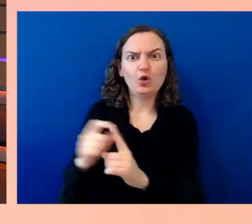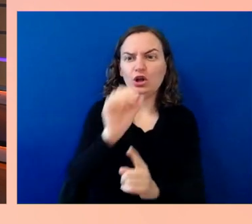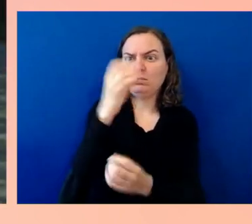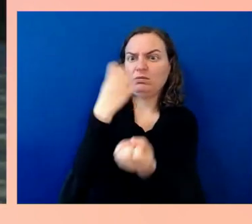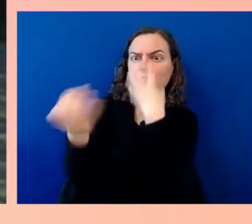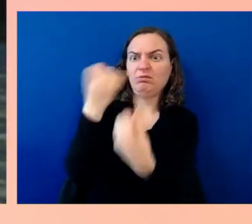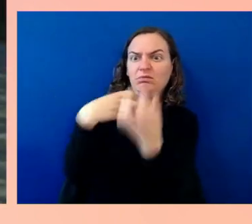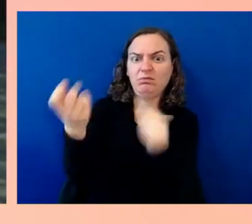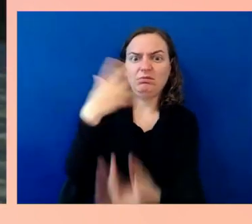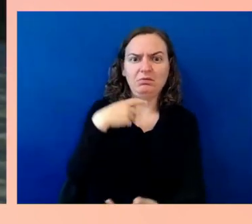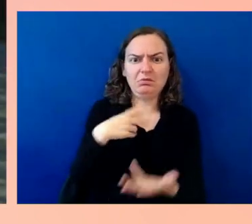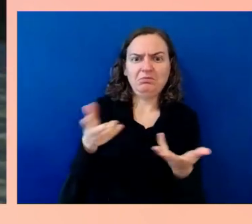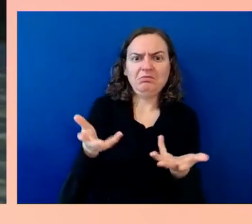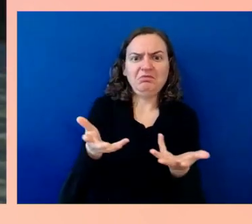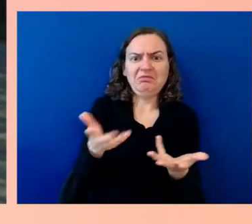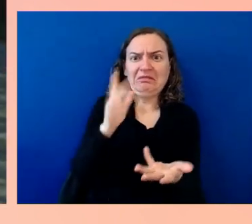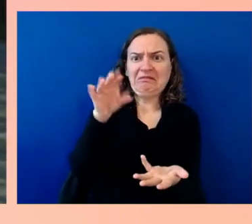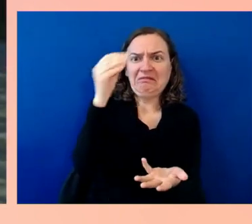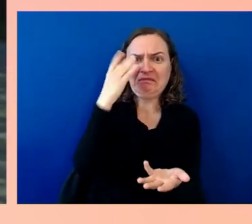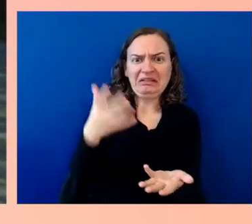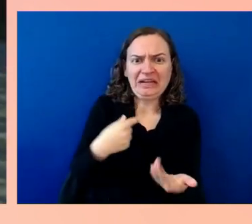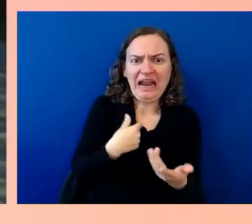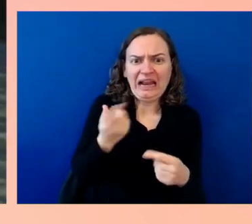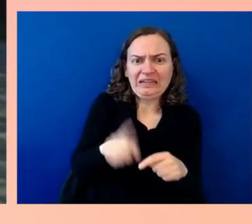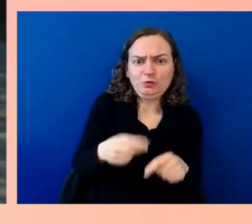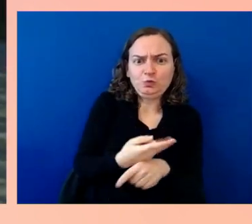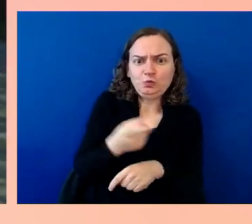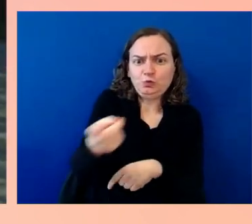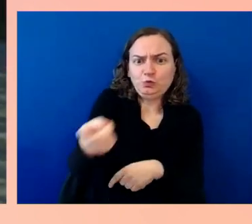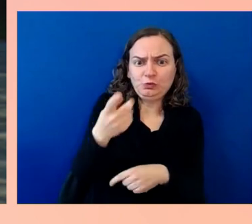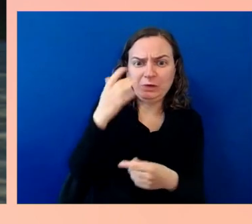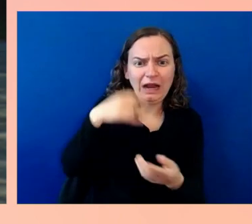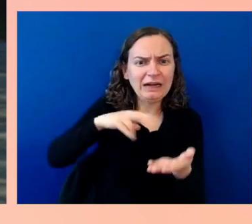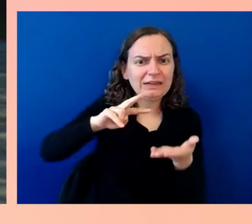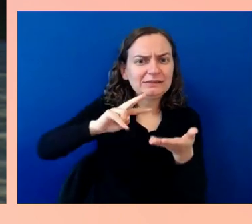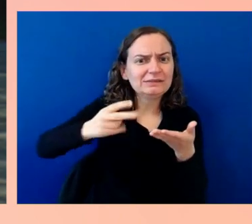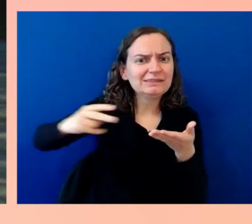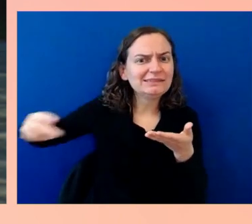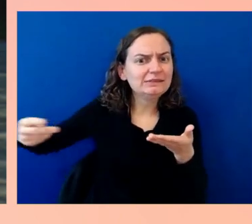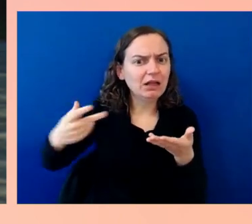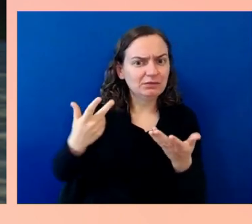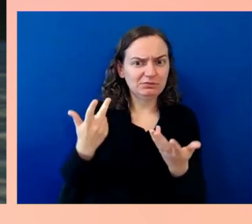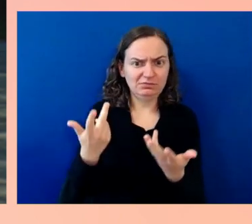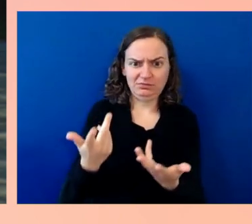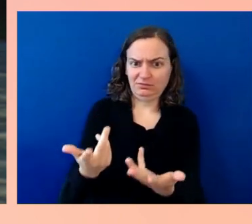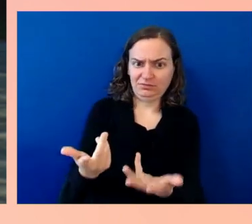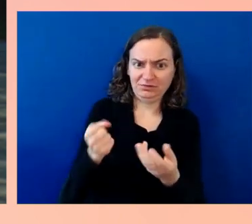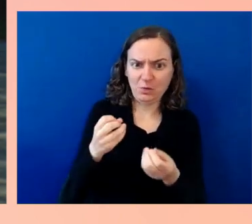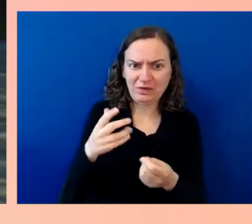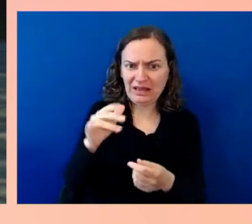I'd say, "I'm dyslexic. I don't read words well." Much less, flying words were coming at me.